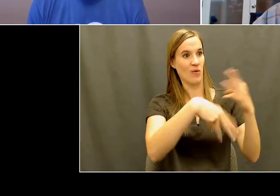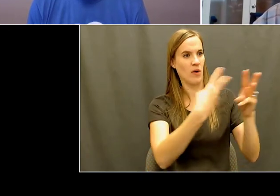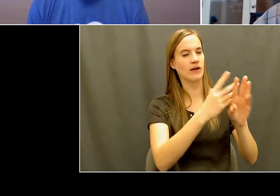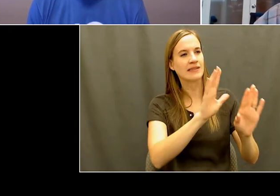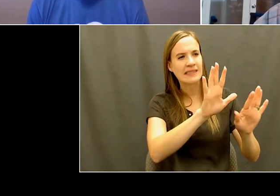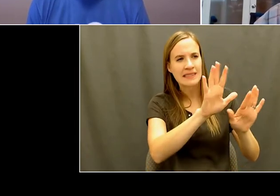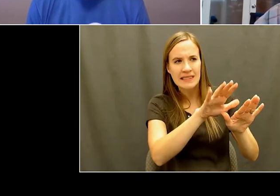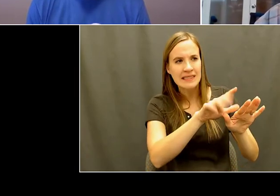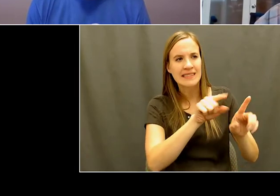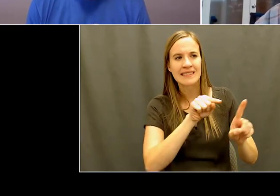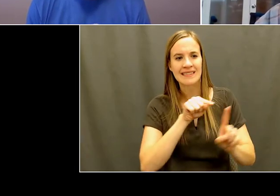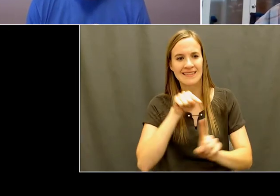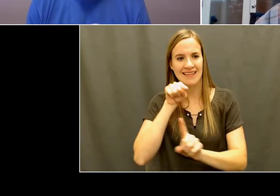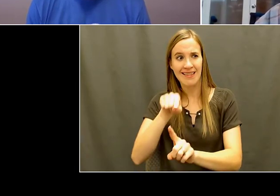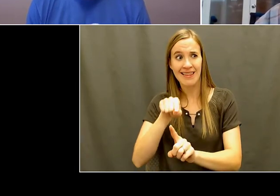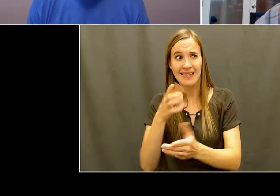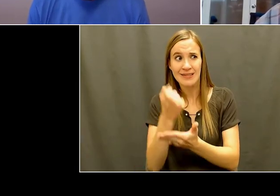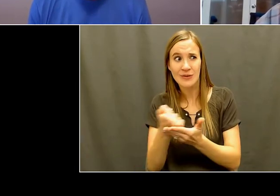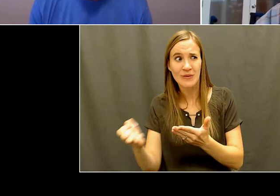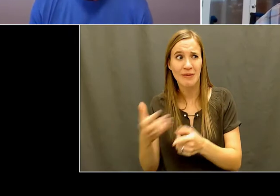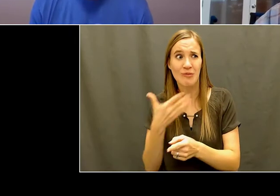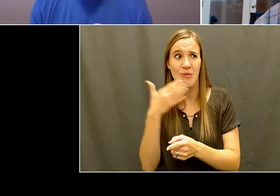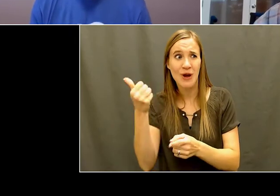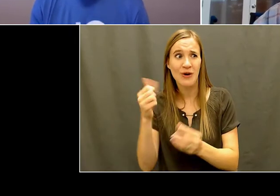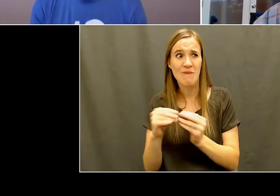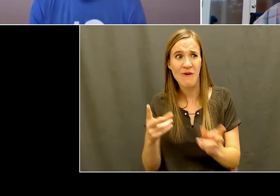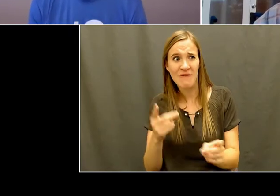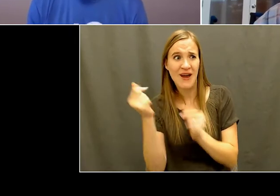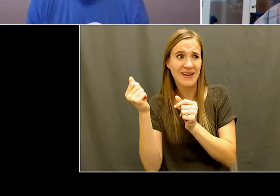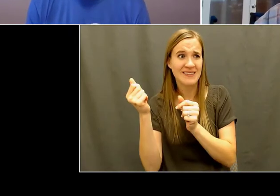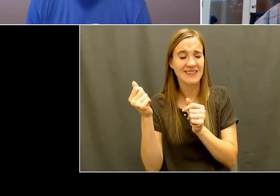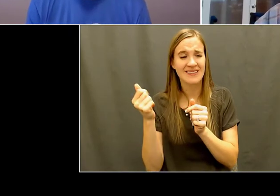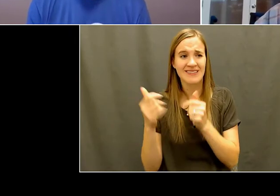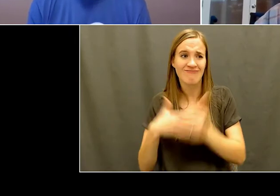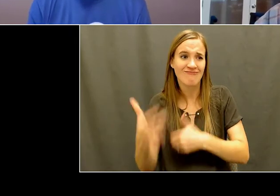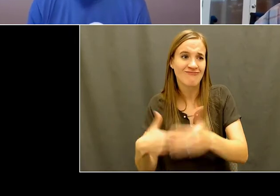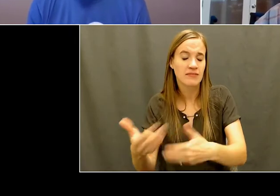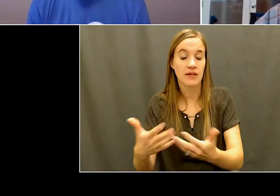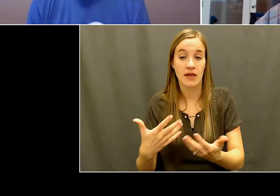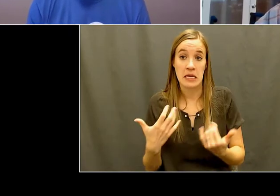of equipments really was coming coming on, I guess, you know, of course now there's all kinds of companies but.